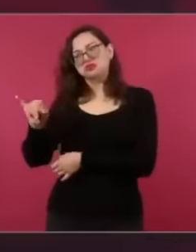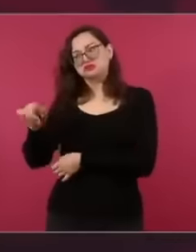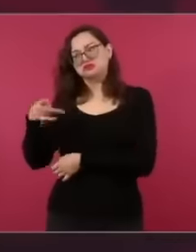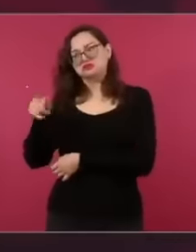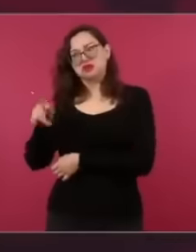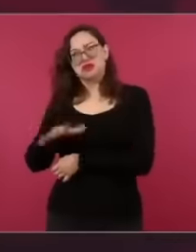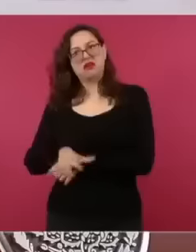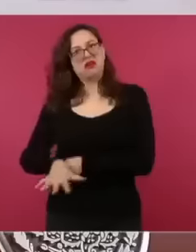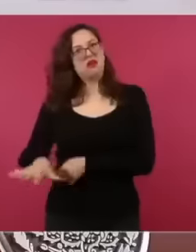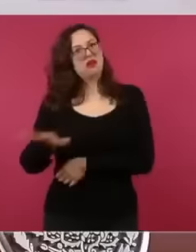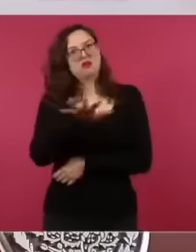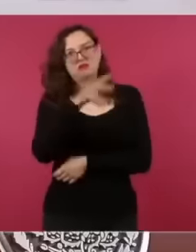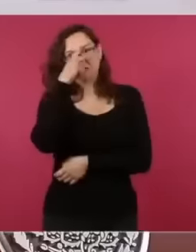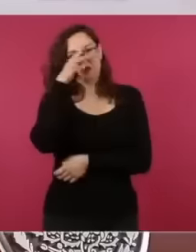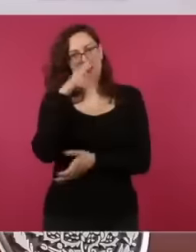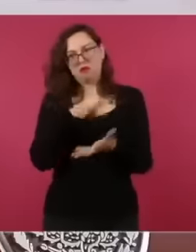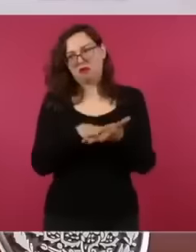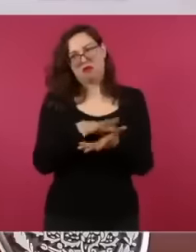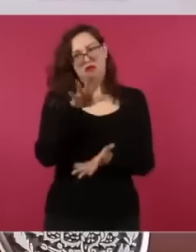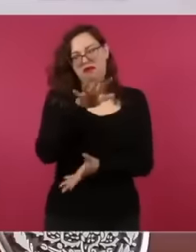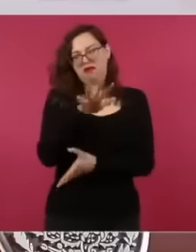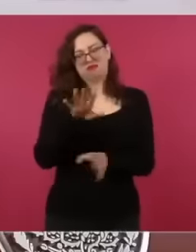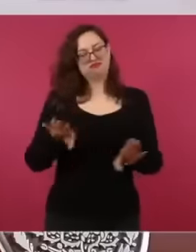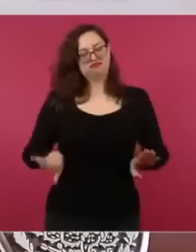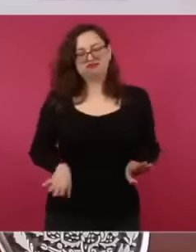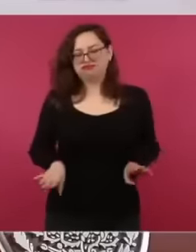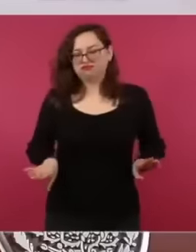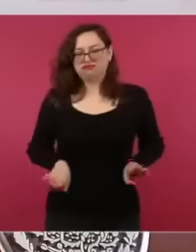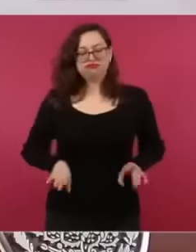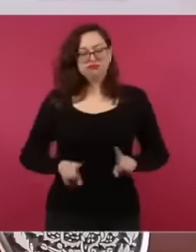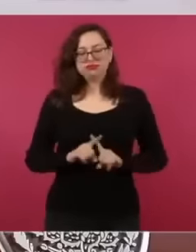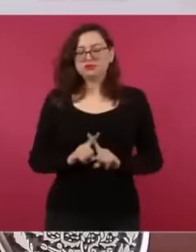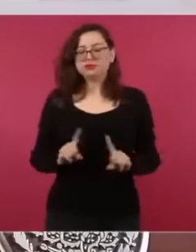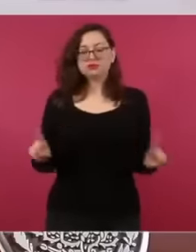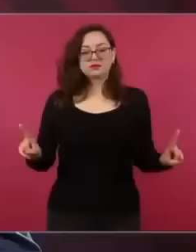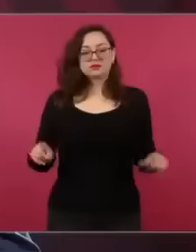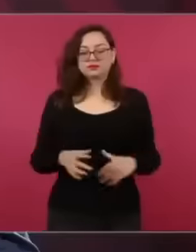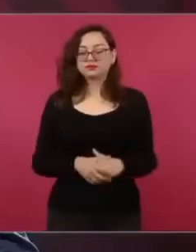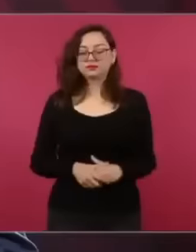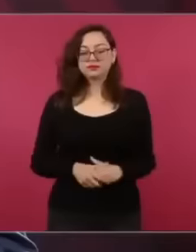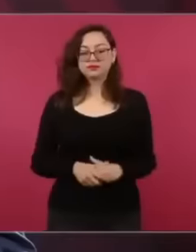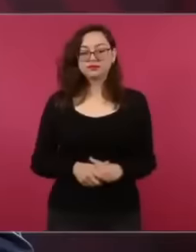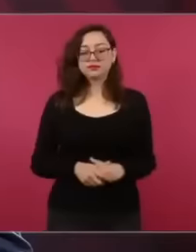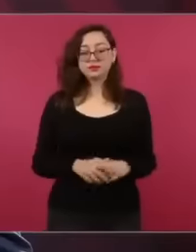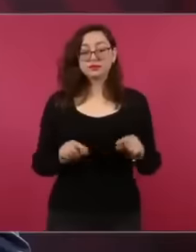our people have endured How